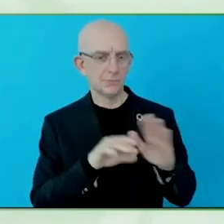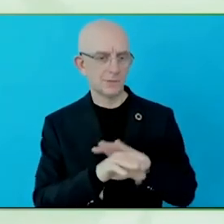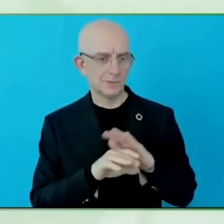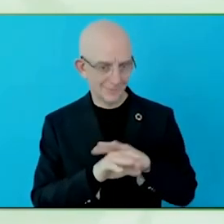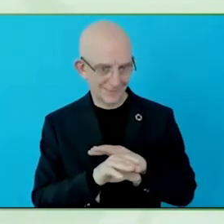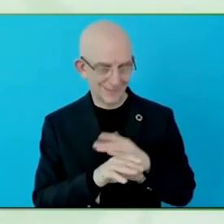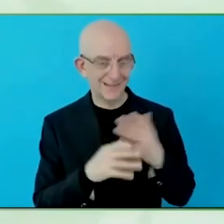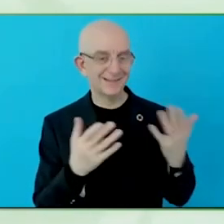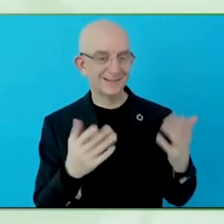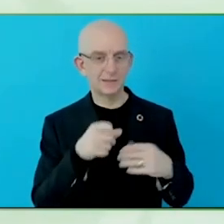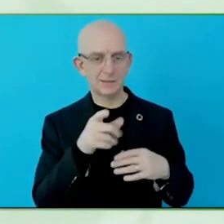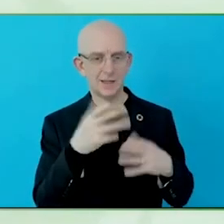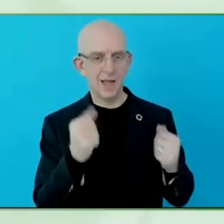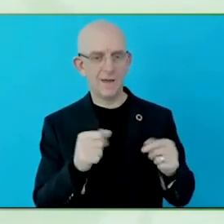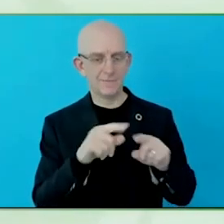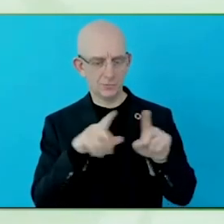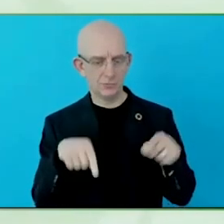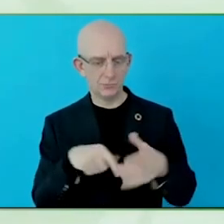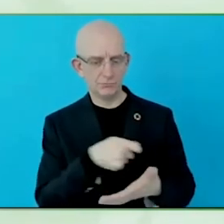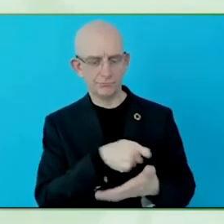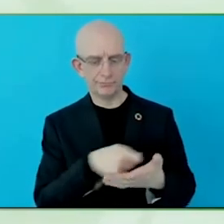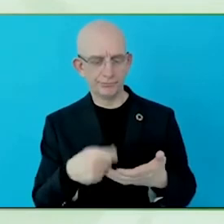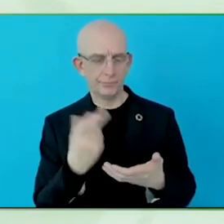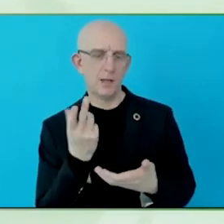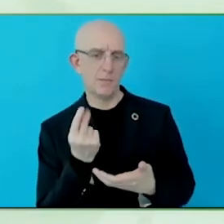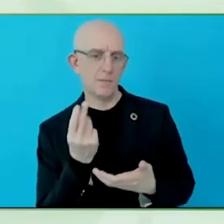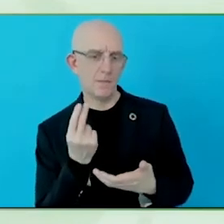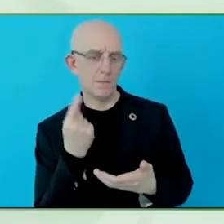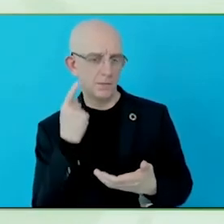We have some help articles in sign language as well.